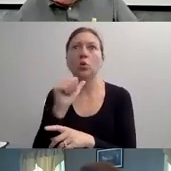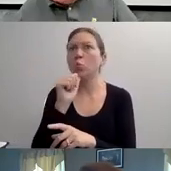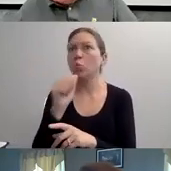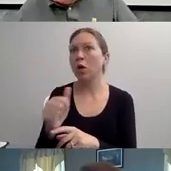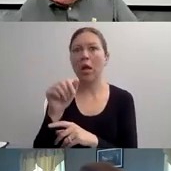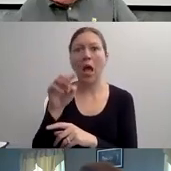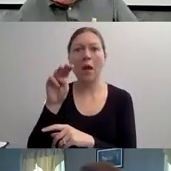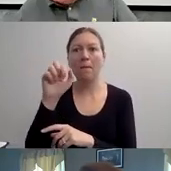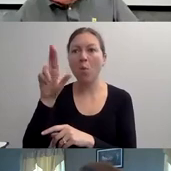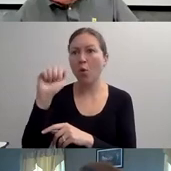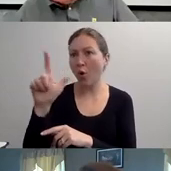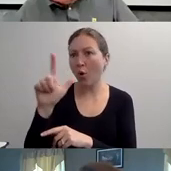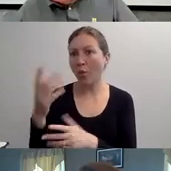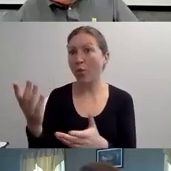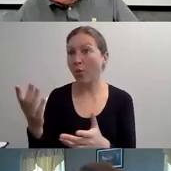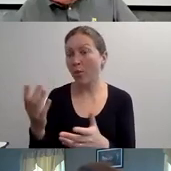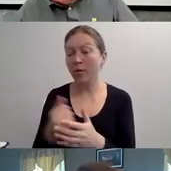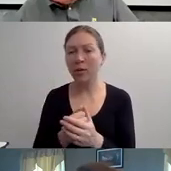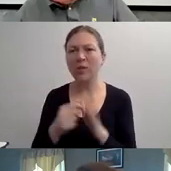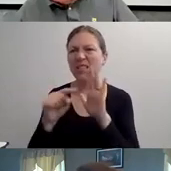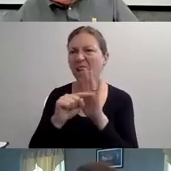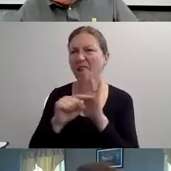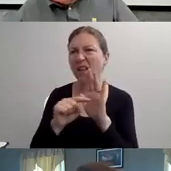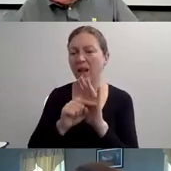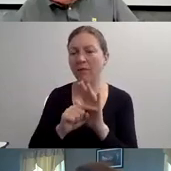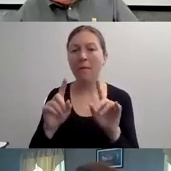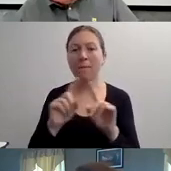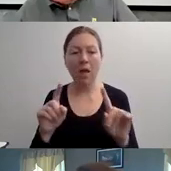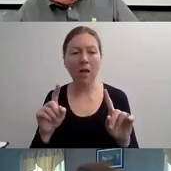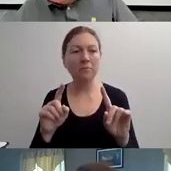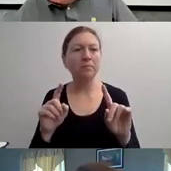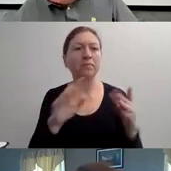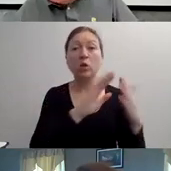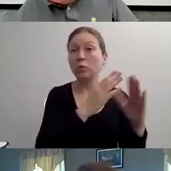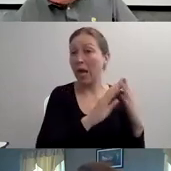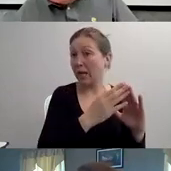IN DUNGEONS AND PRISONS AND ASYLUMS."